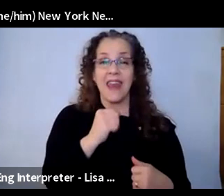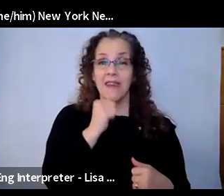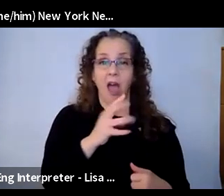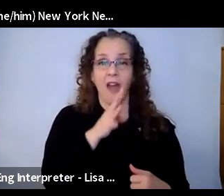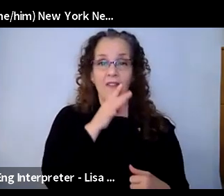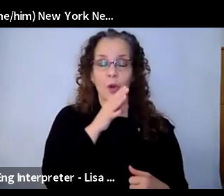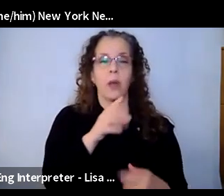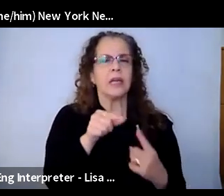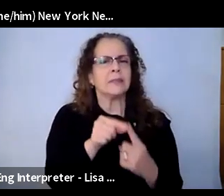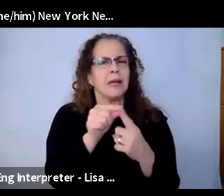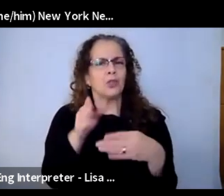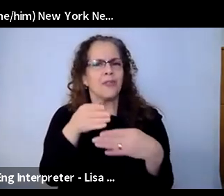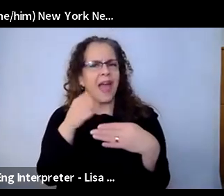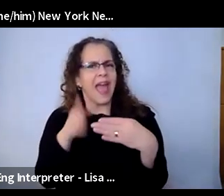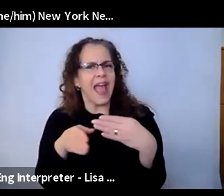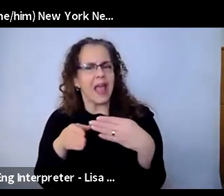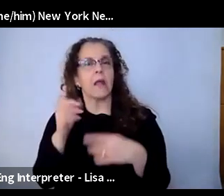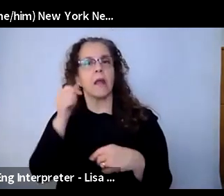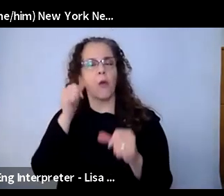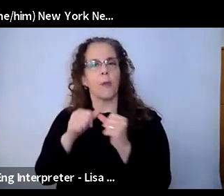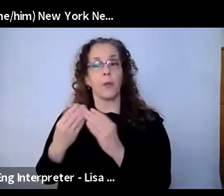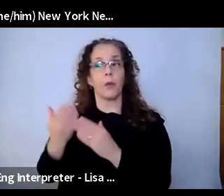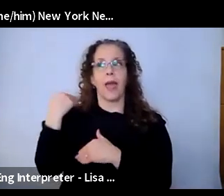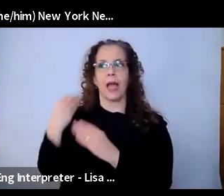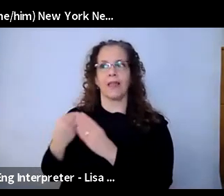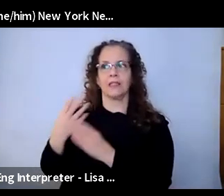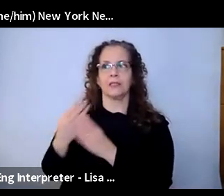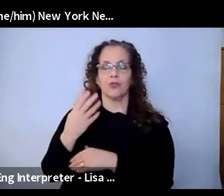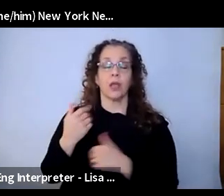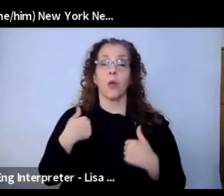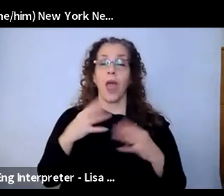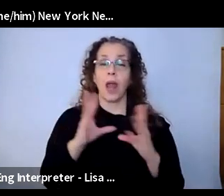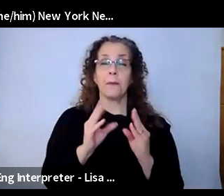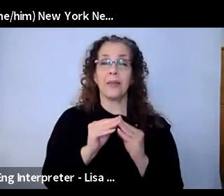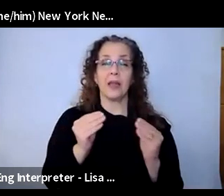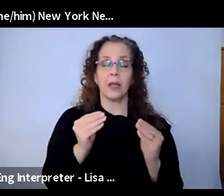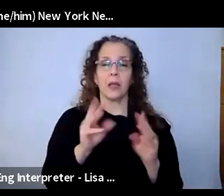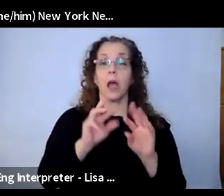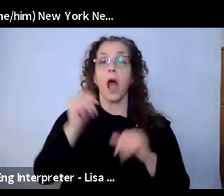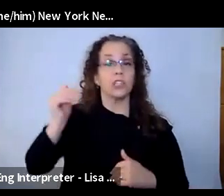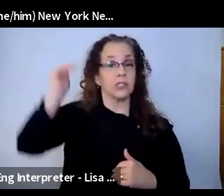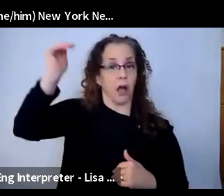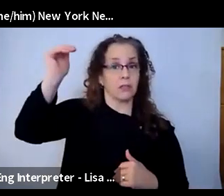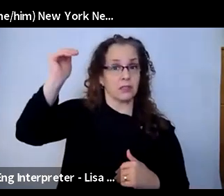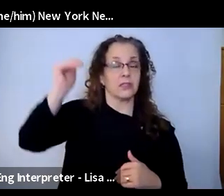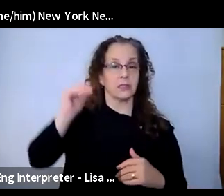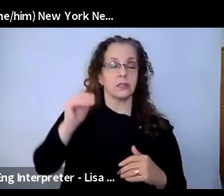back in the spring, this was a meeting with adults, it was like a three hour day of workshops, PD meetings, and it was maybe